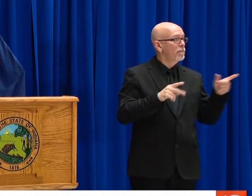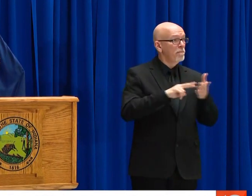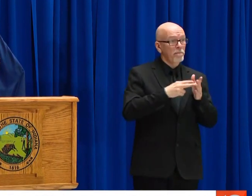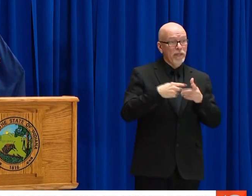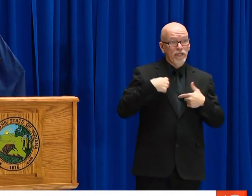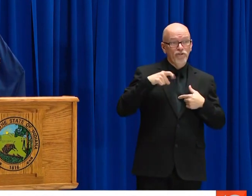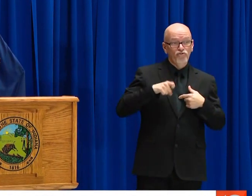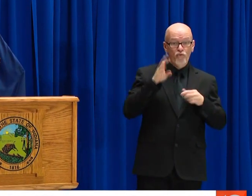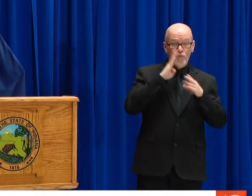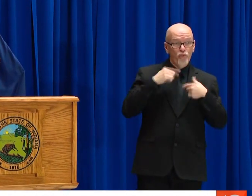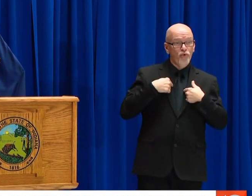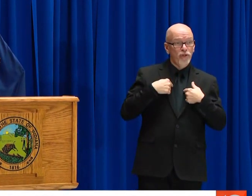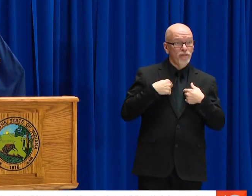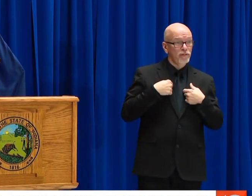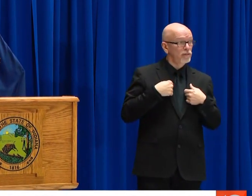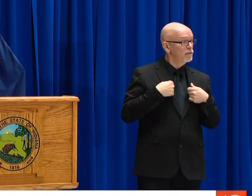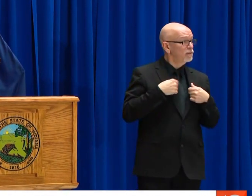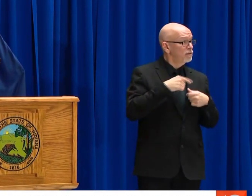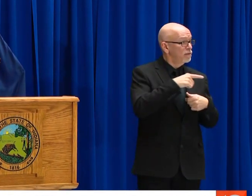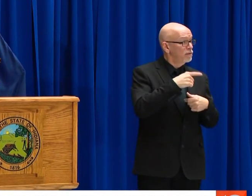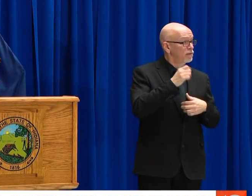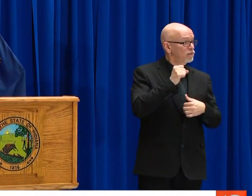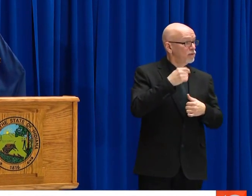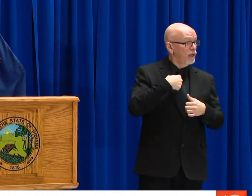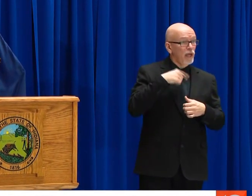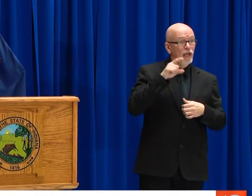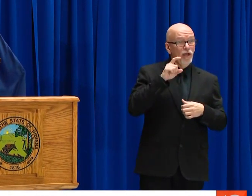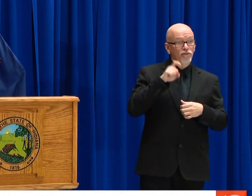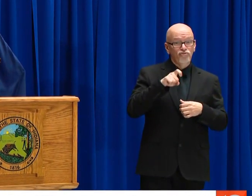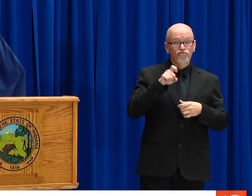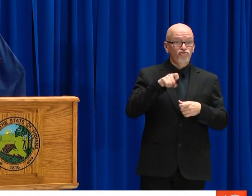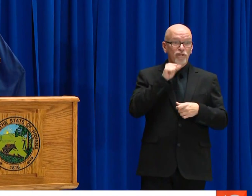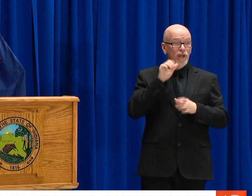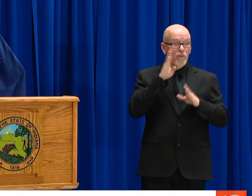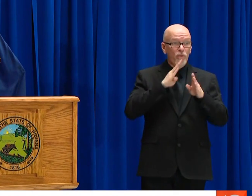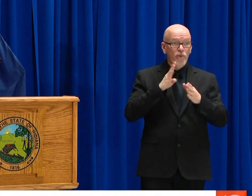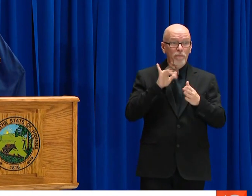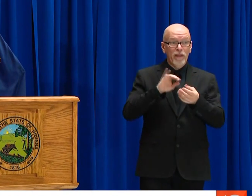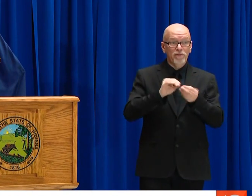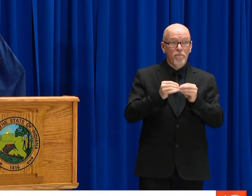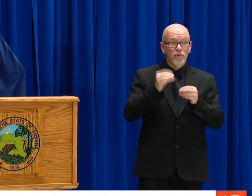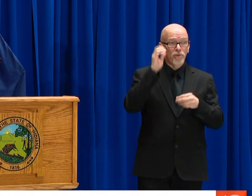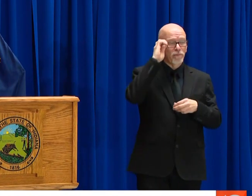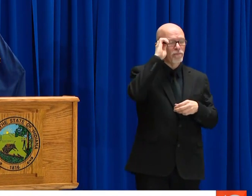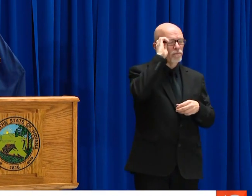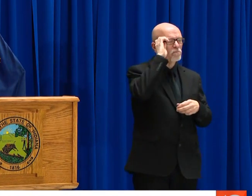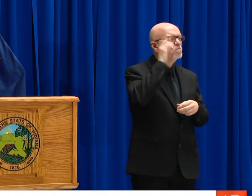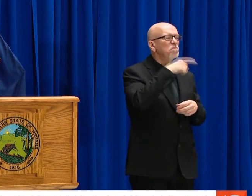METROPOLITAN AREAS SUFFER THE WORST FROM THIS. AND THAT'S PRETTY TYPICAL OF ANY OUTBREAK.